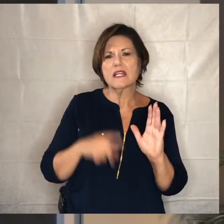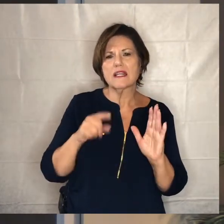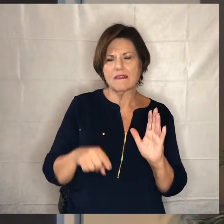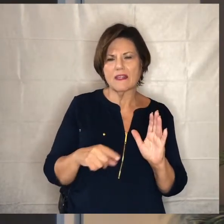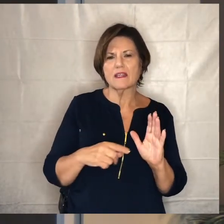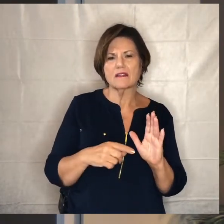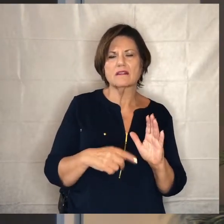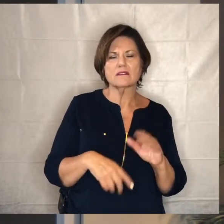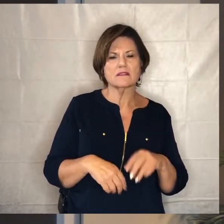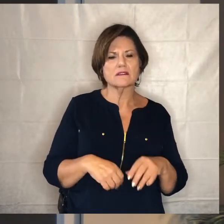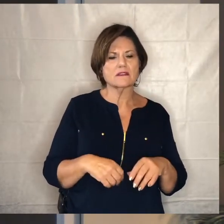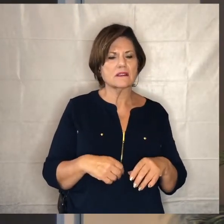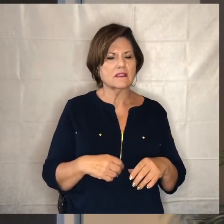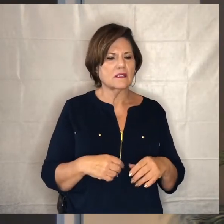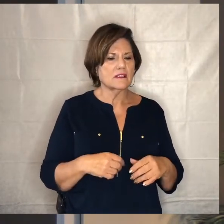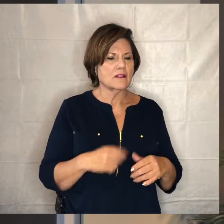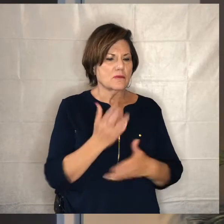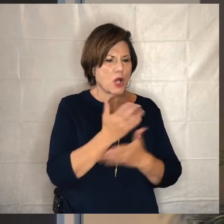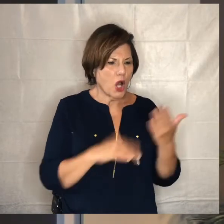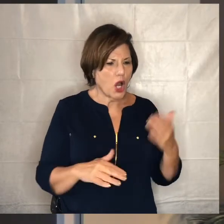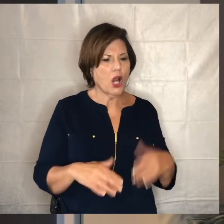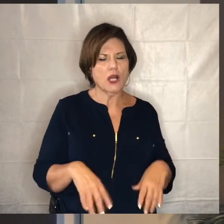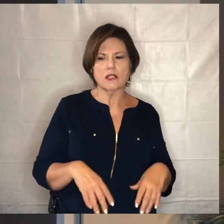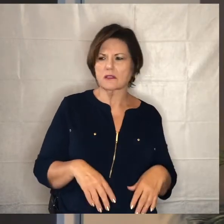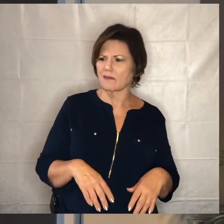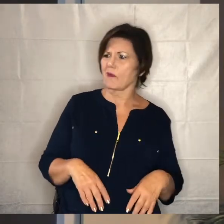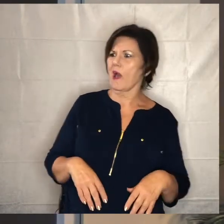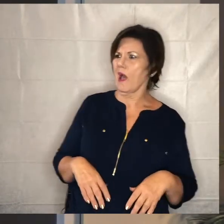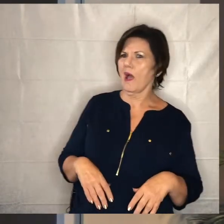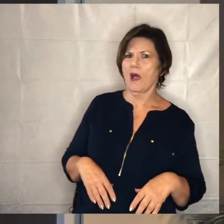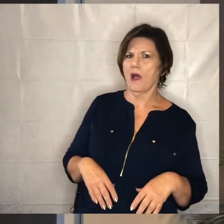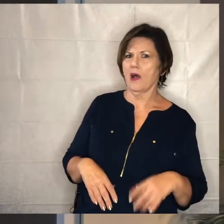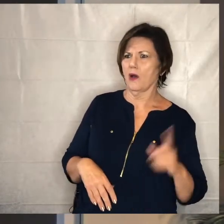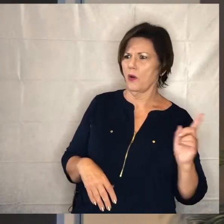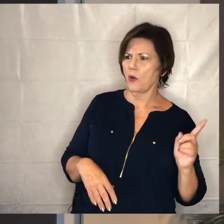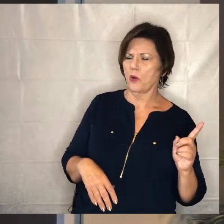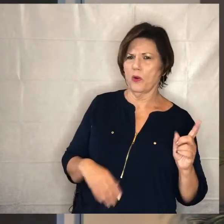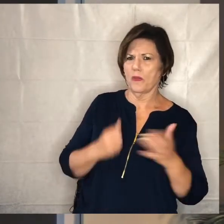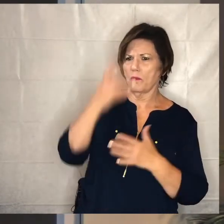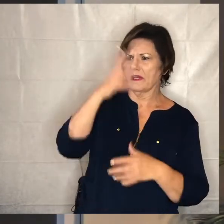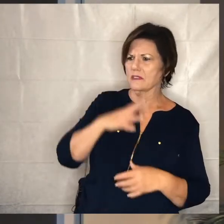and his master commended the dishonest manager because he acted shrewdly